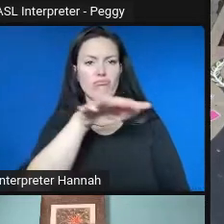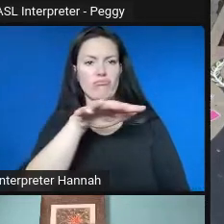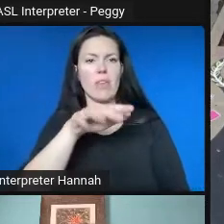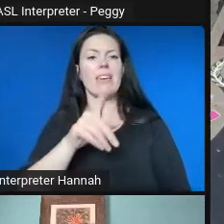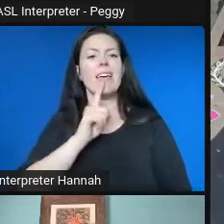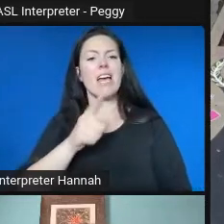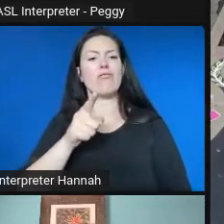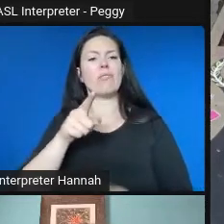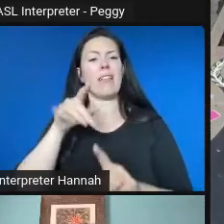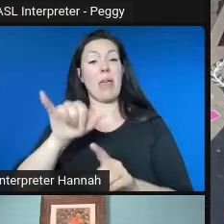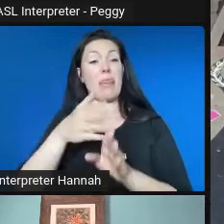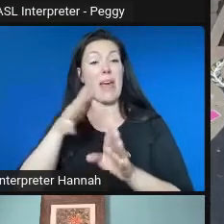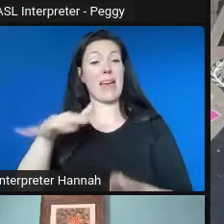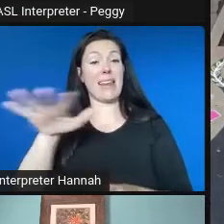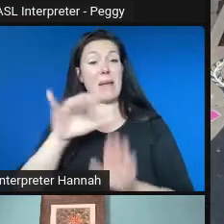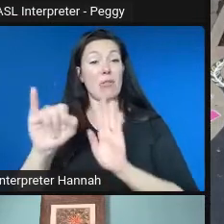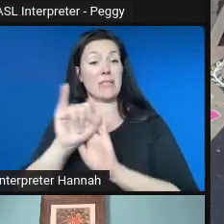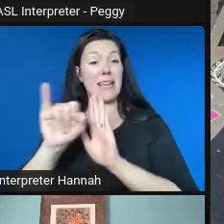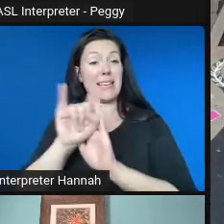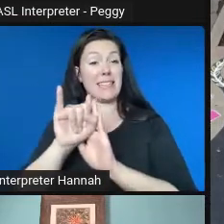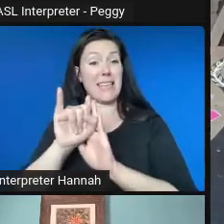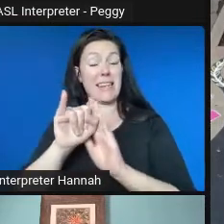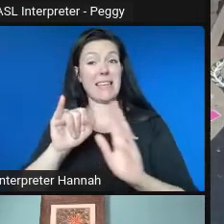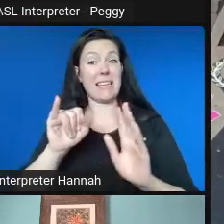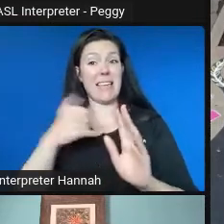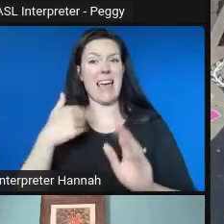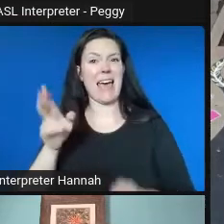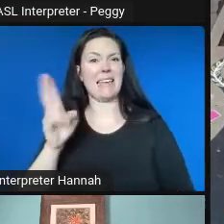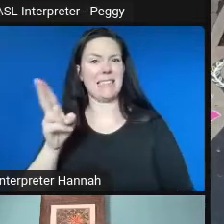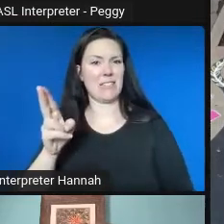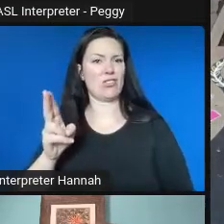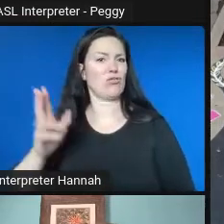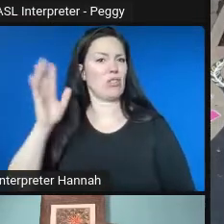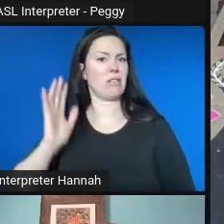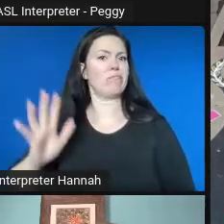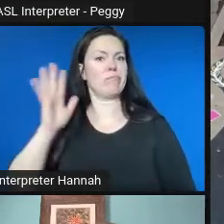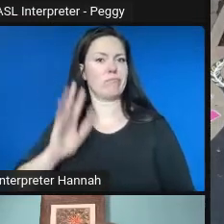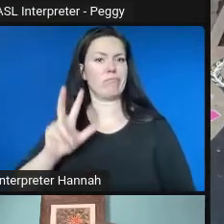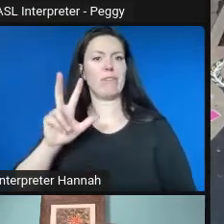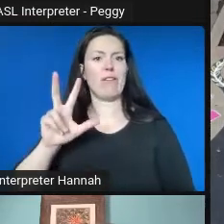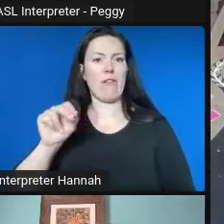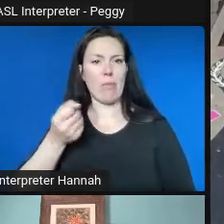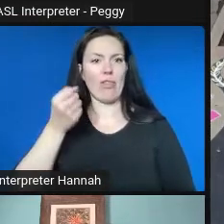the '30s and '40s but really needed to be revived.